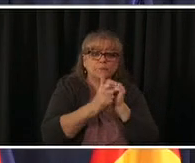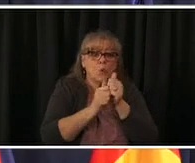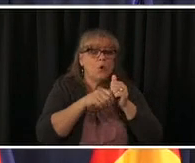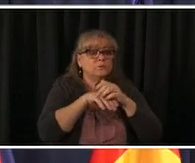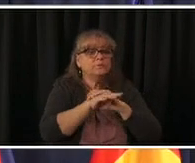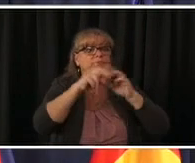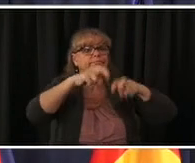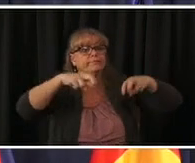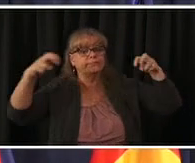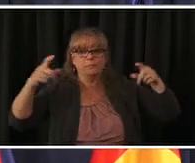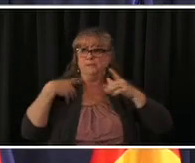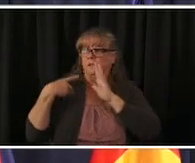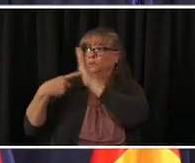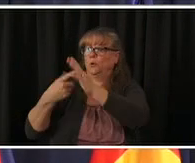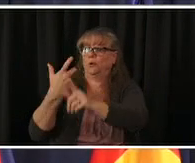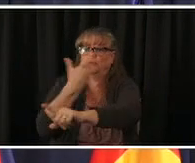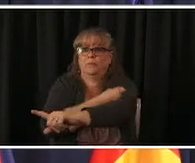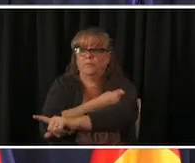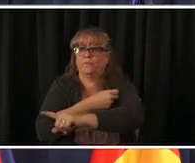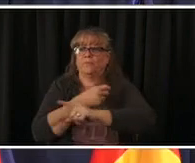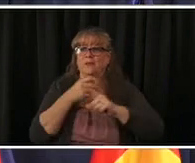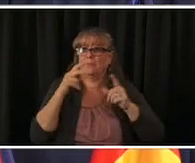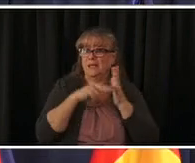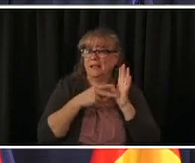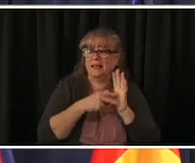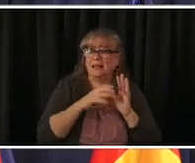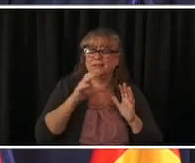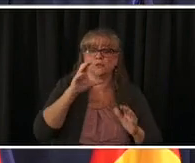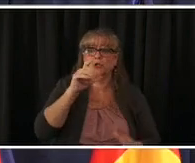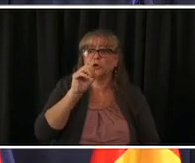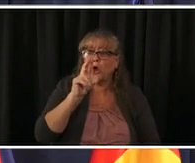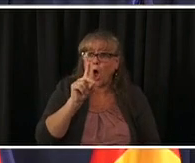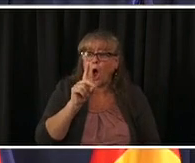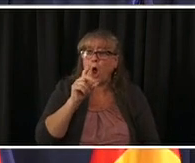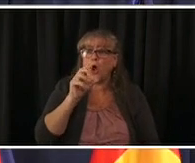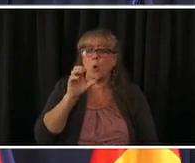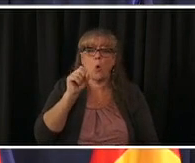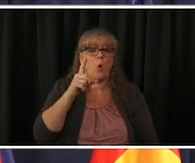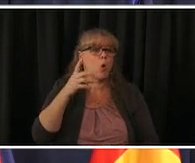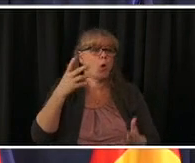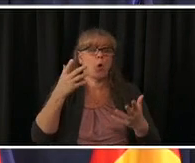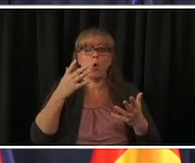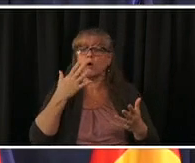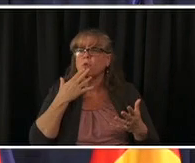code on their phone i think that there might be some uh private entities that choose to do that